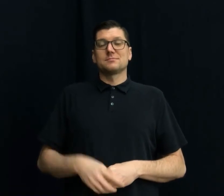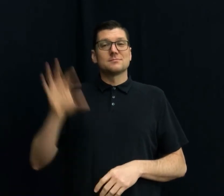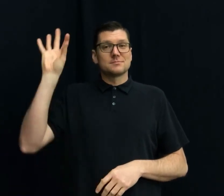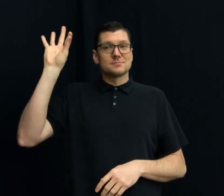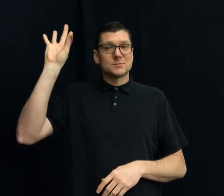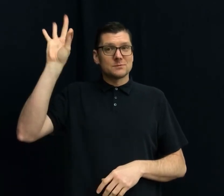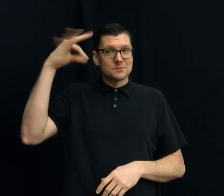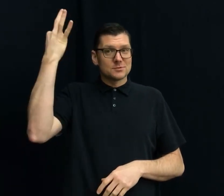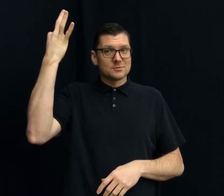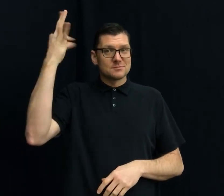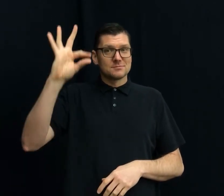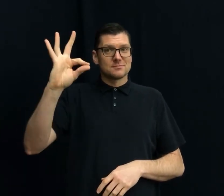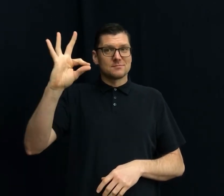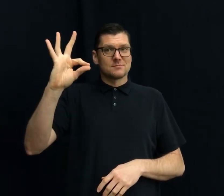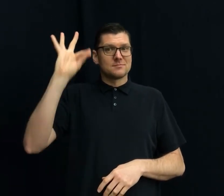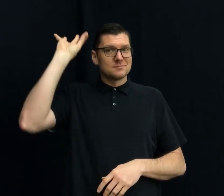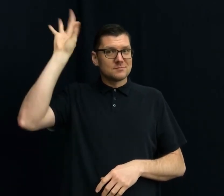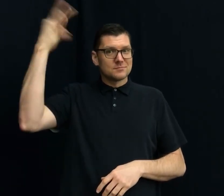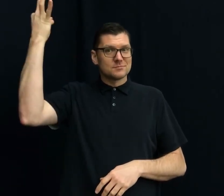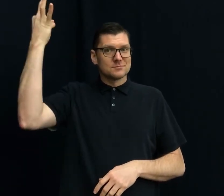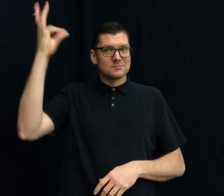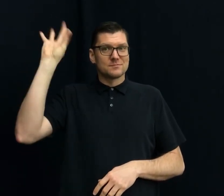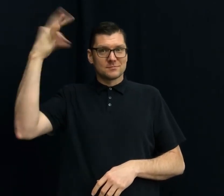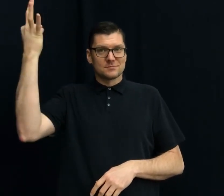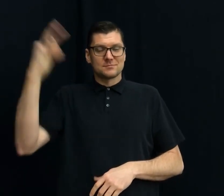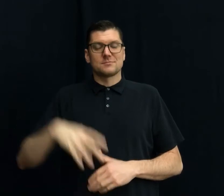FRENCH